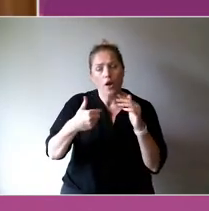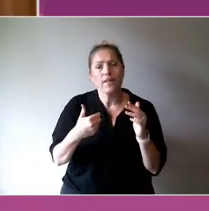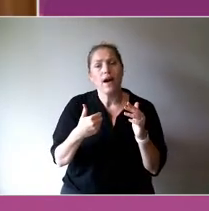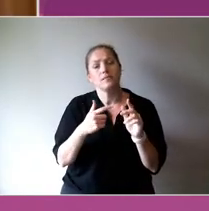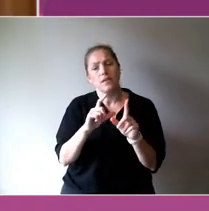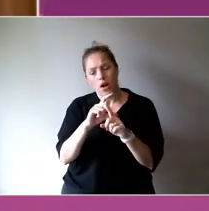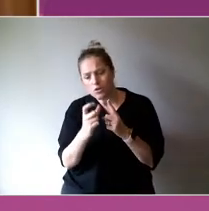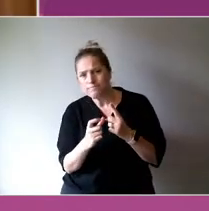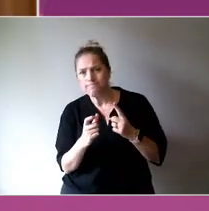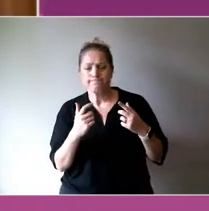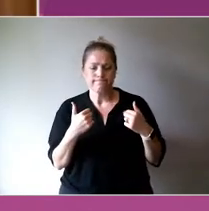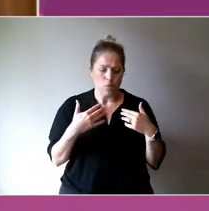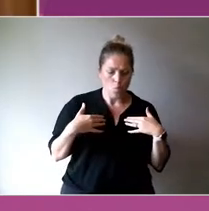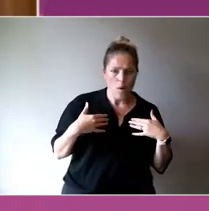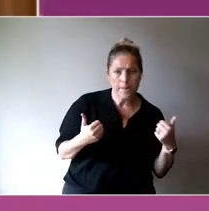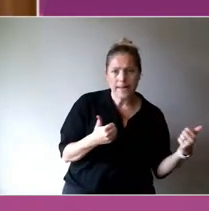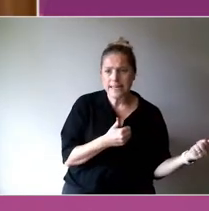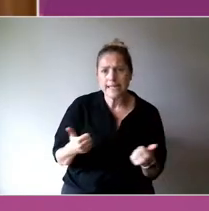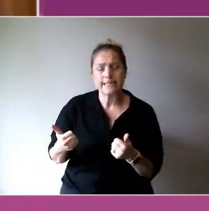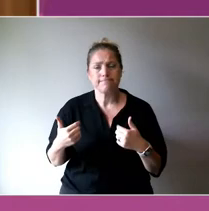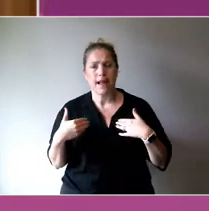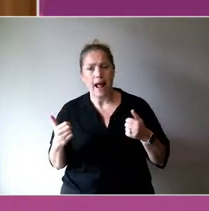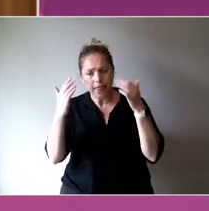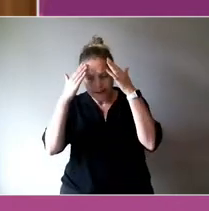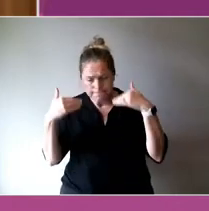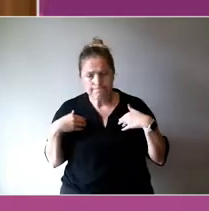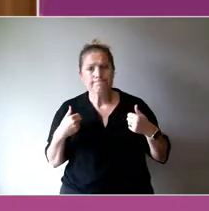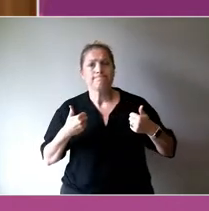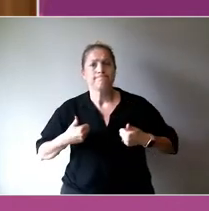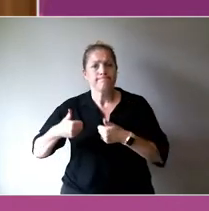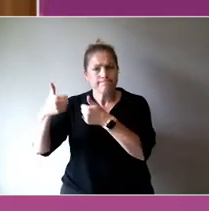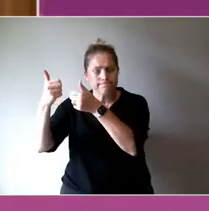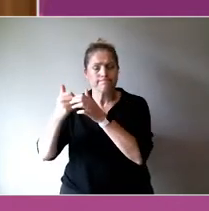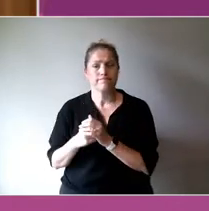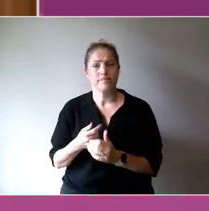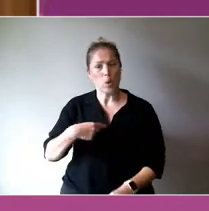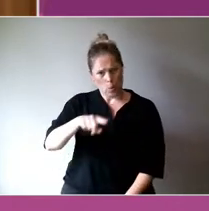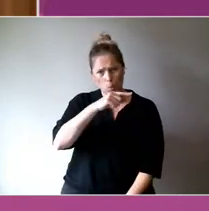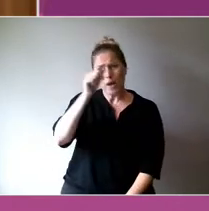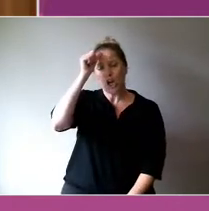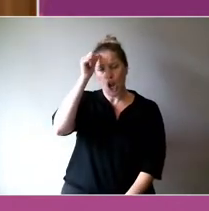We all understand the value of arts to provide us connection to one another, connection to